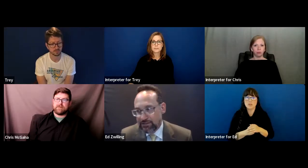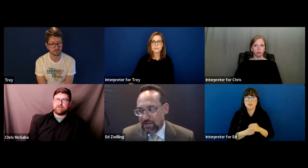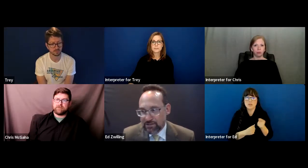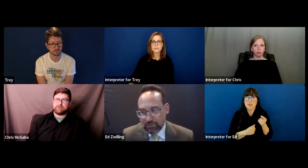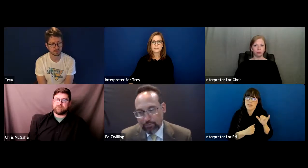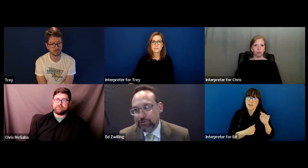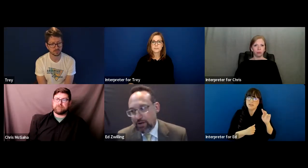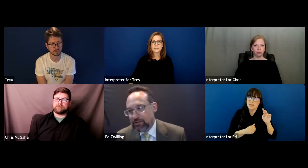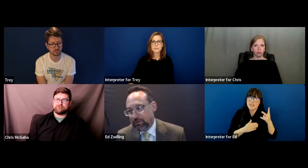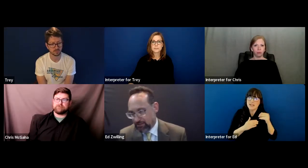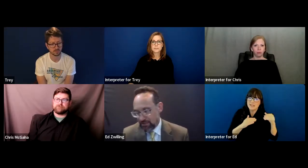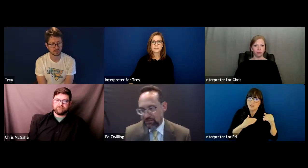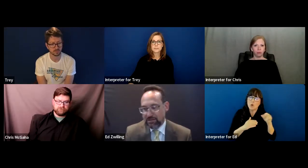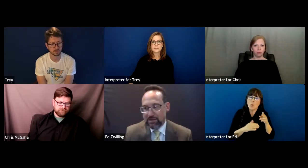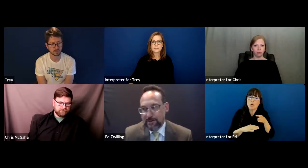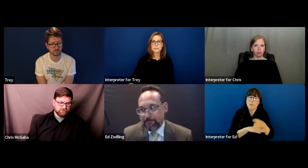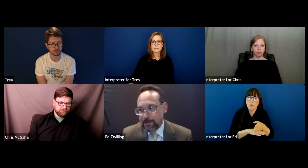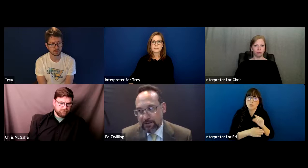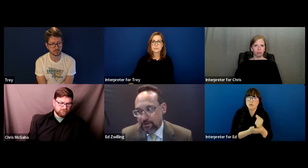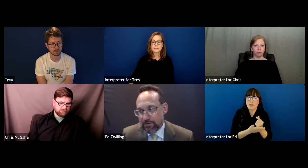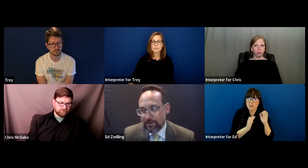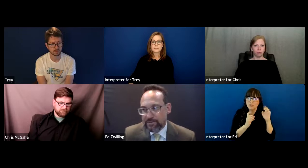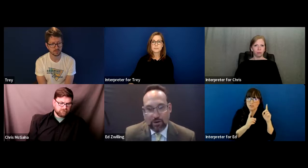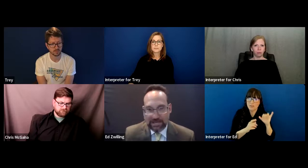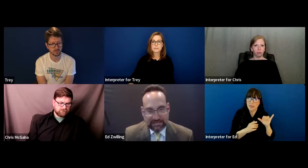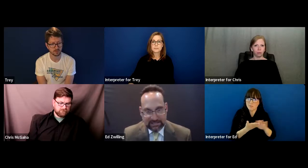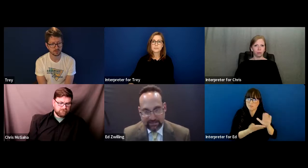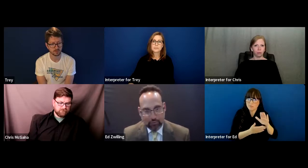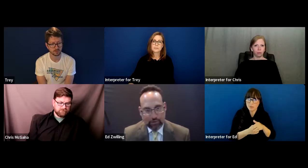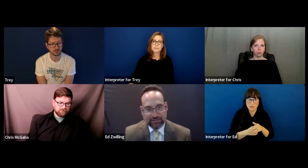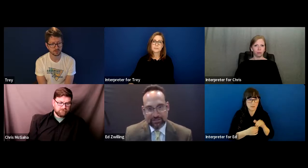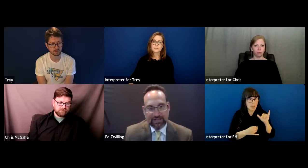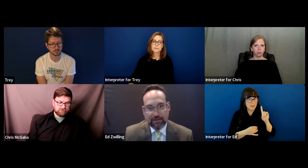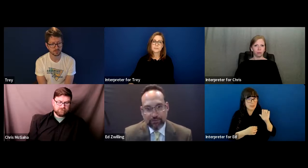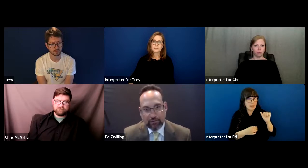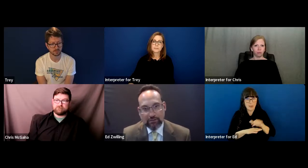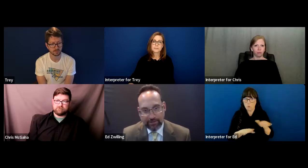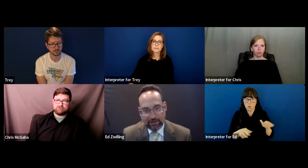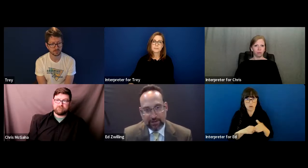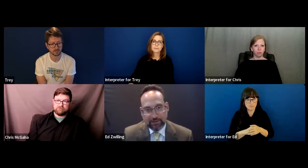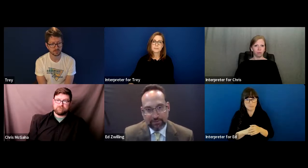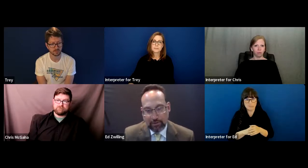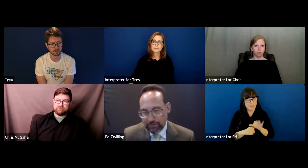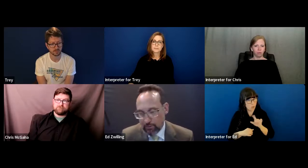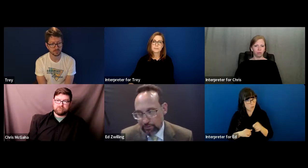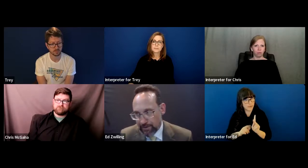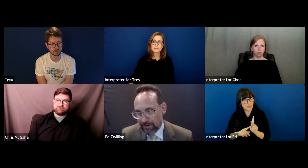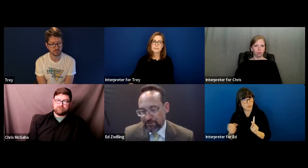education or post graduate education, there is no IDEA anymore, it's just a K-12 thing. It's a public school thing.